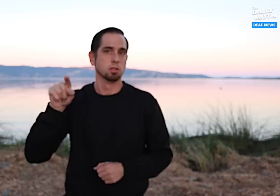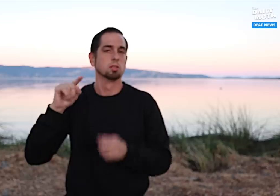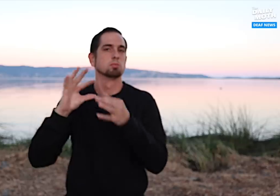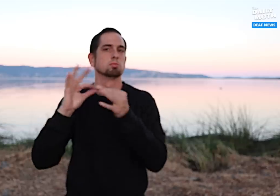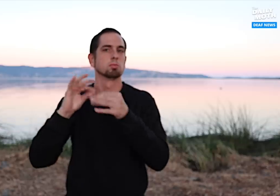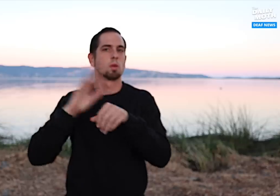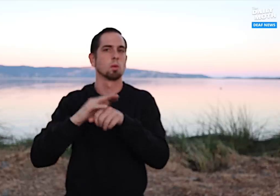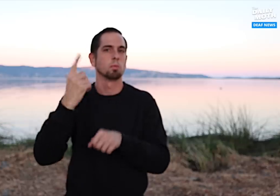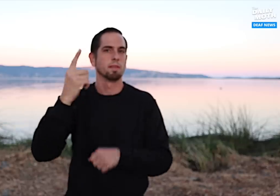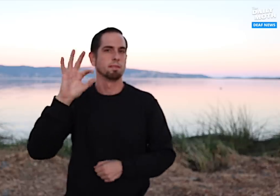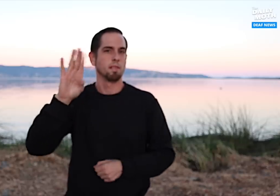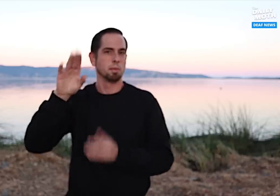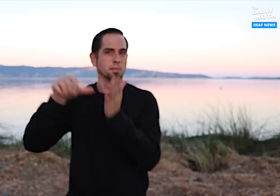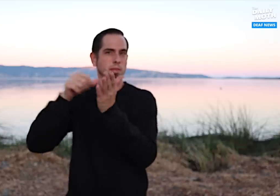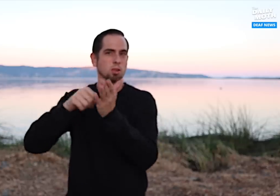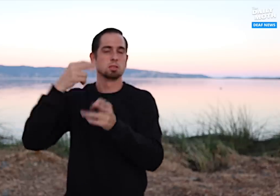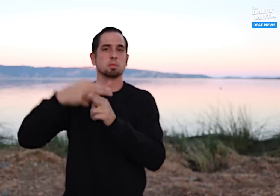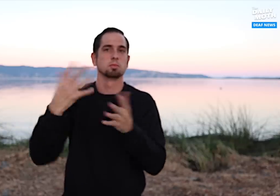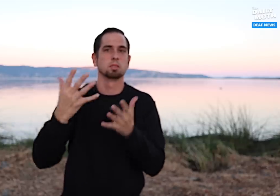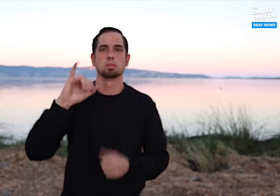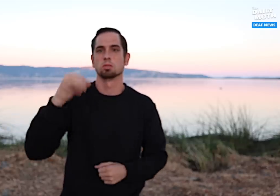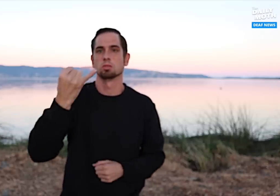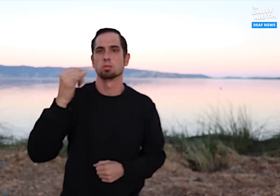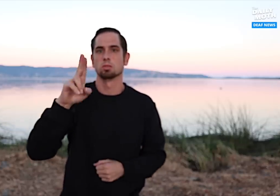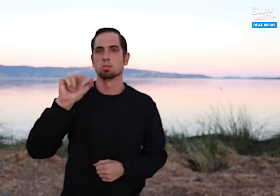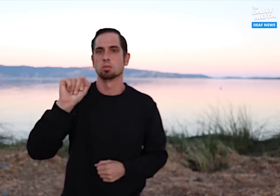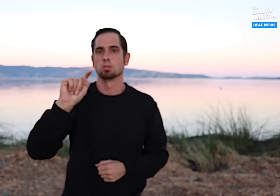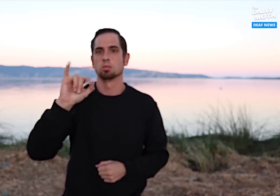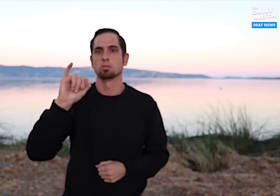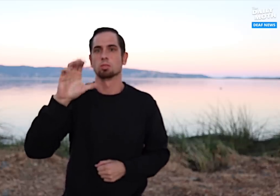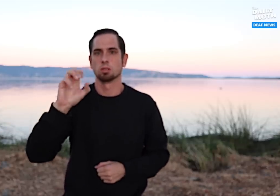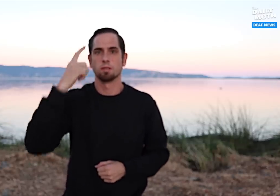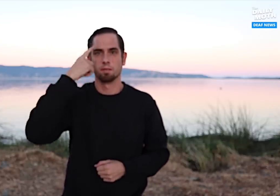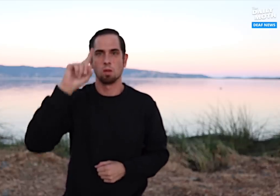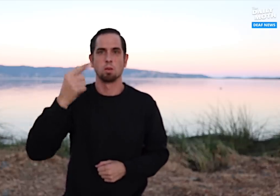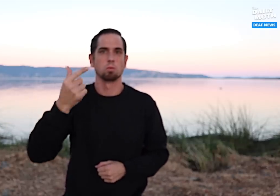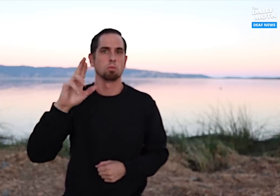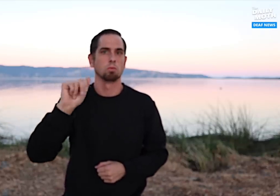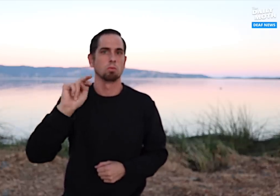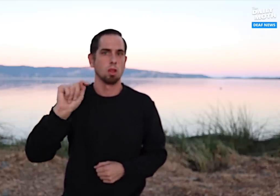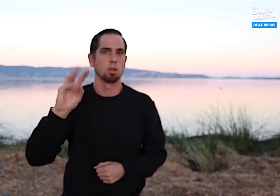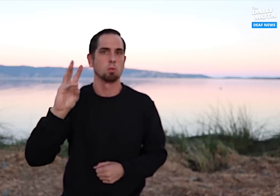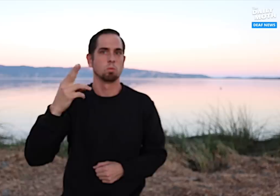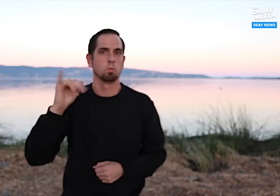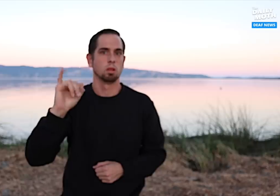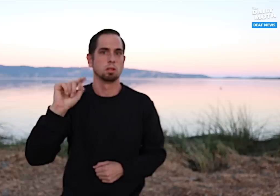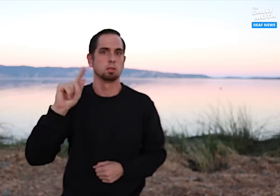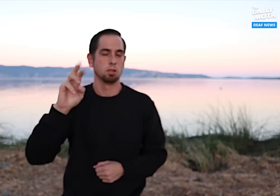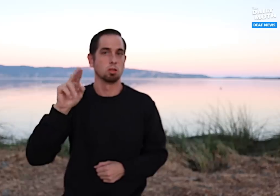on a Facebook page named “Justice for Grant Whitaker”